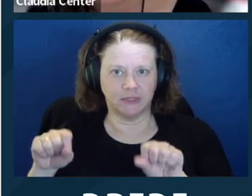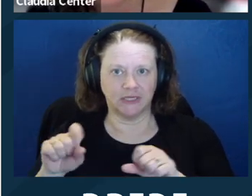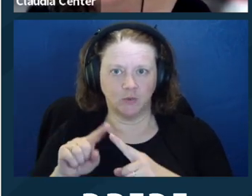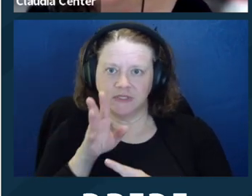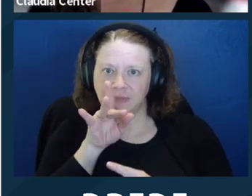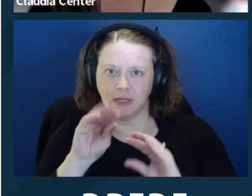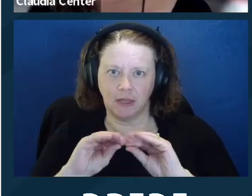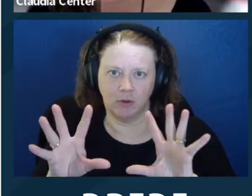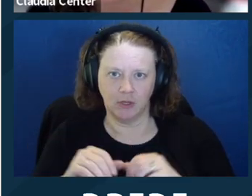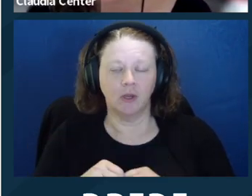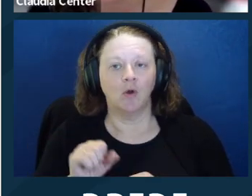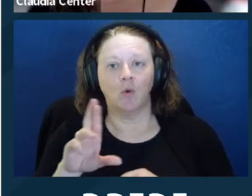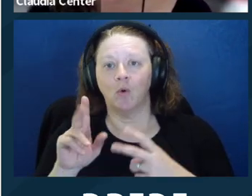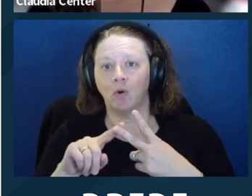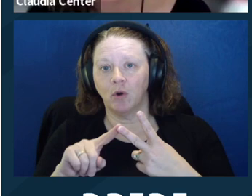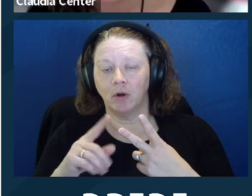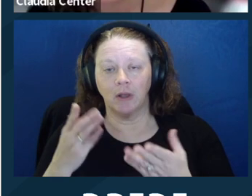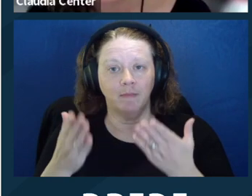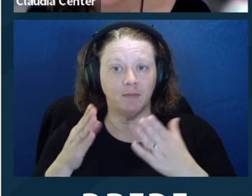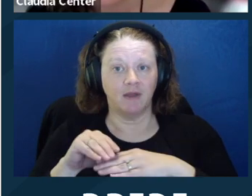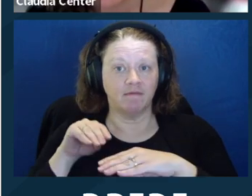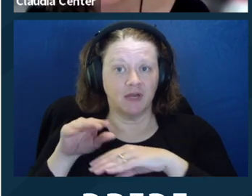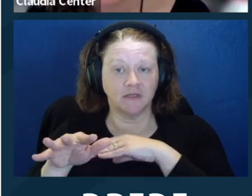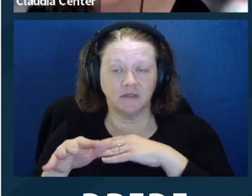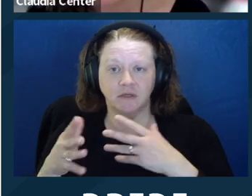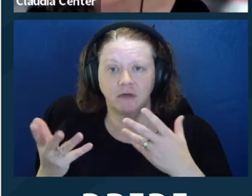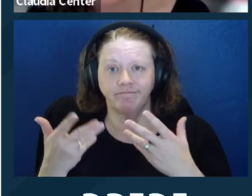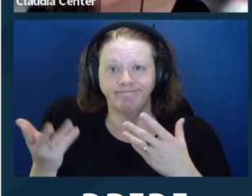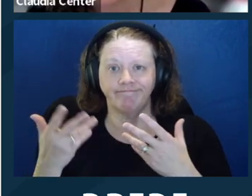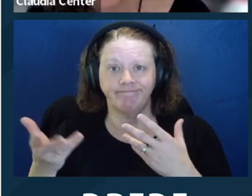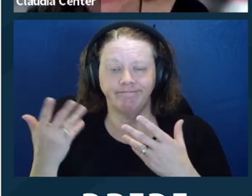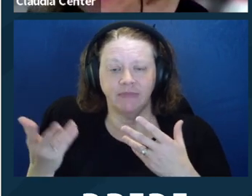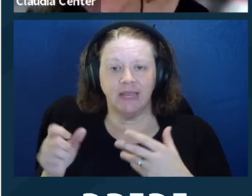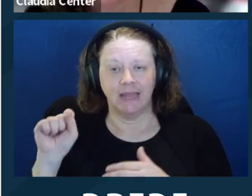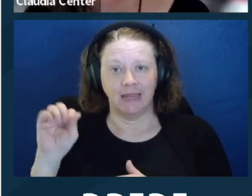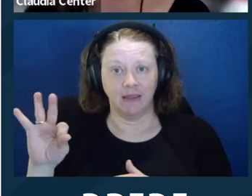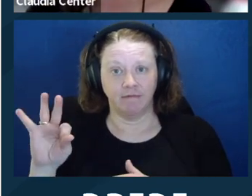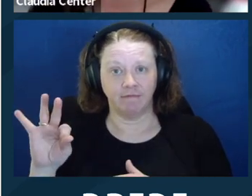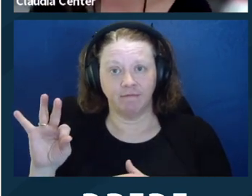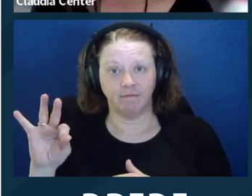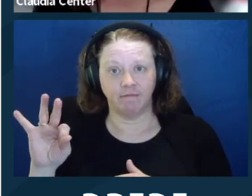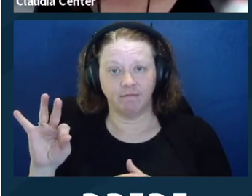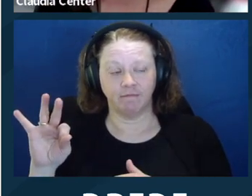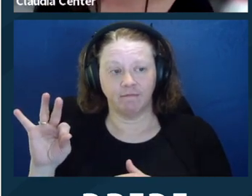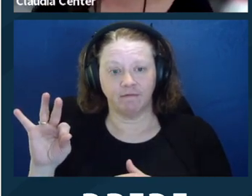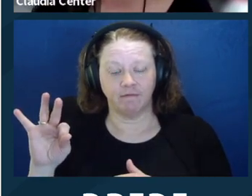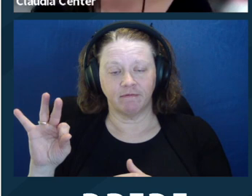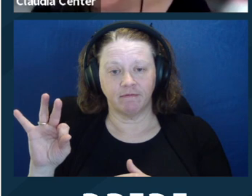whether it might be helpful for someone who knows their speech really well to respeak